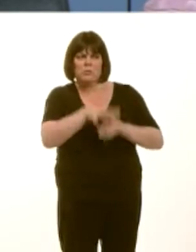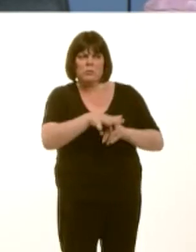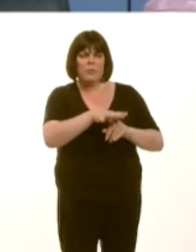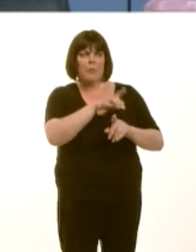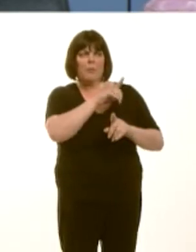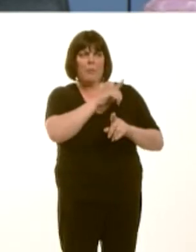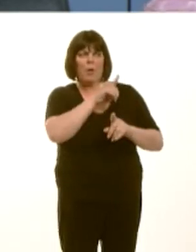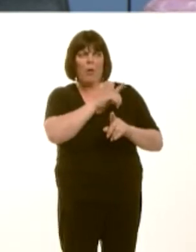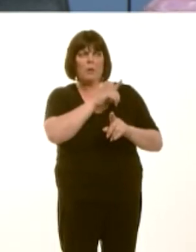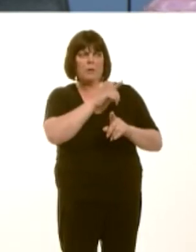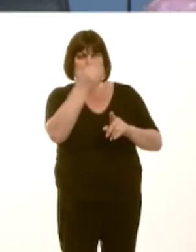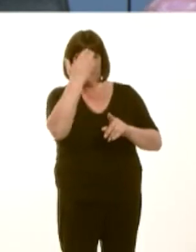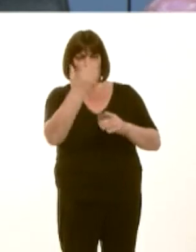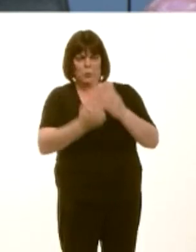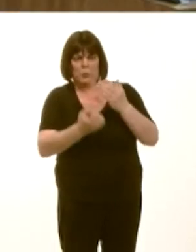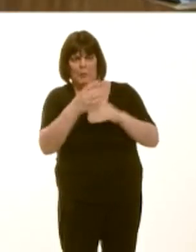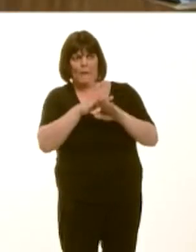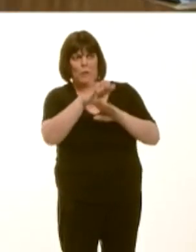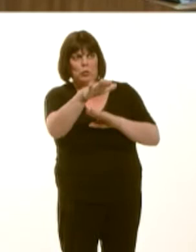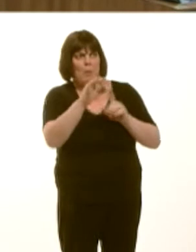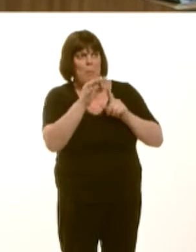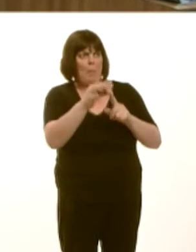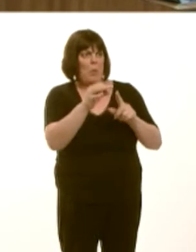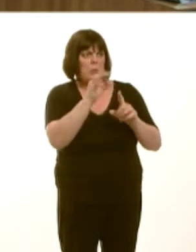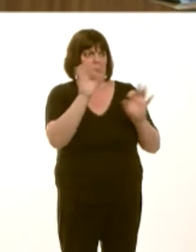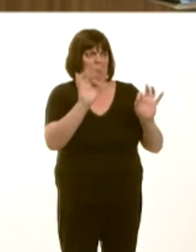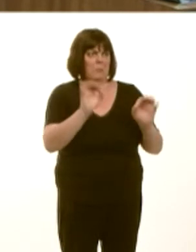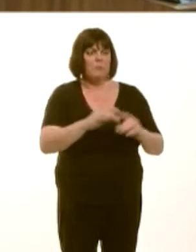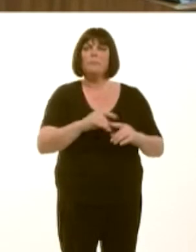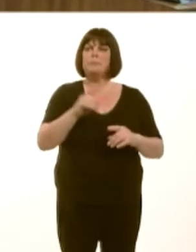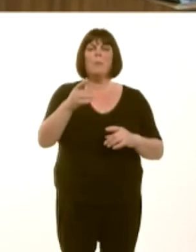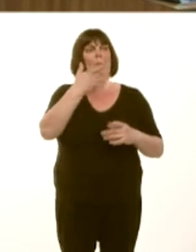We still donít know what youíre proposing in the future. Carwyn Jones: No, because those already on the scheme will continue; thereíll be a new